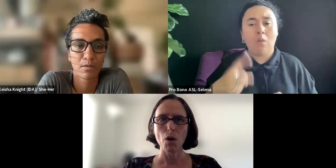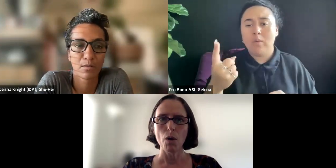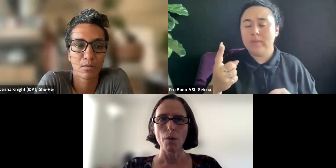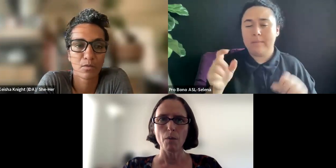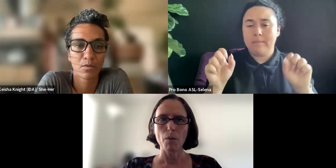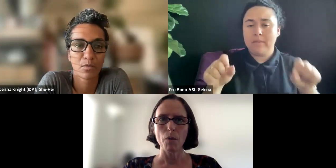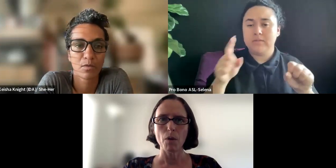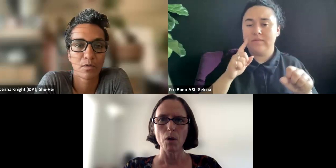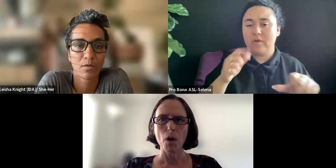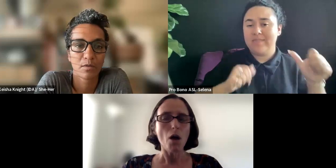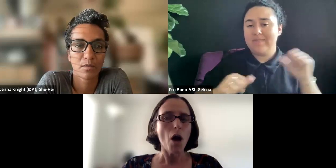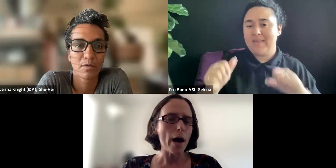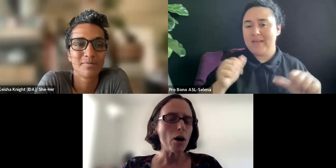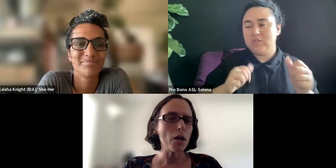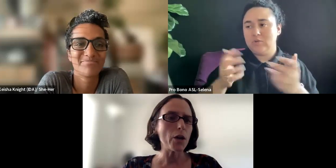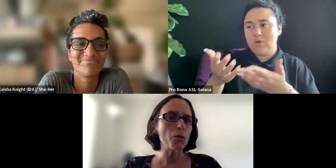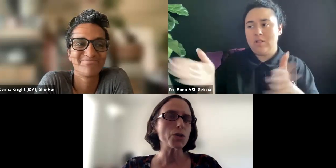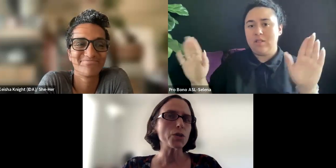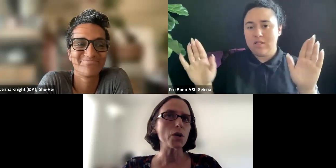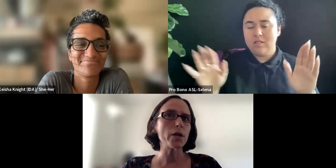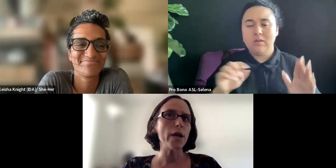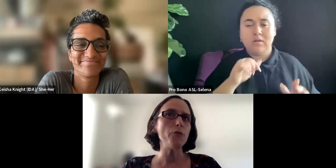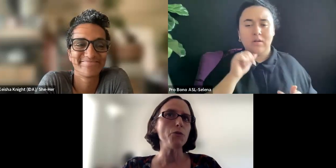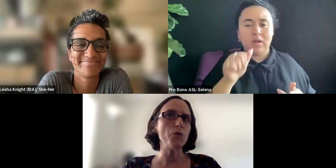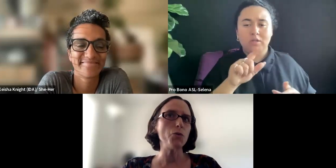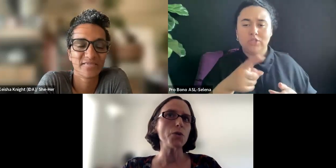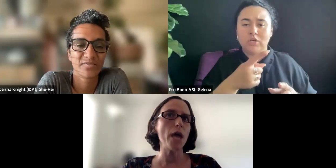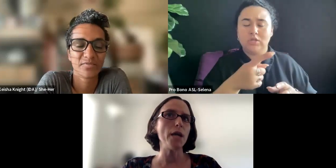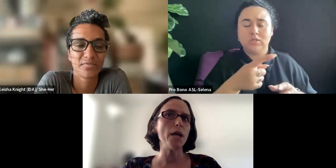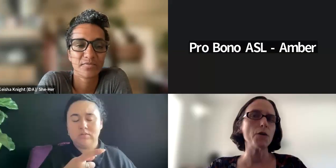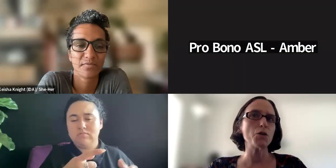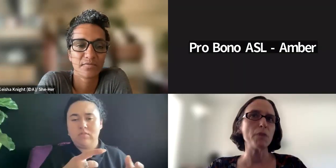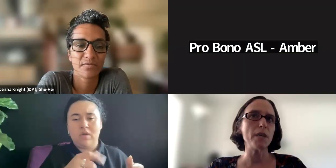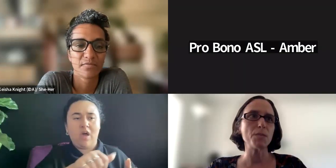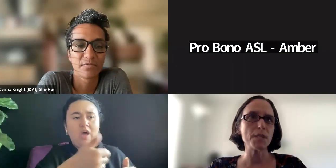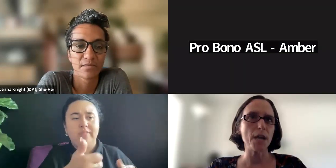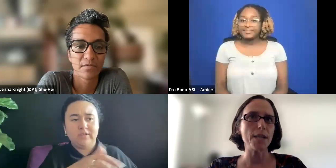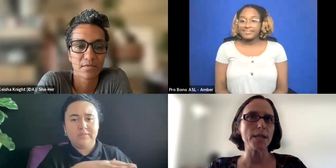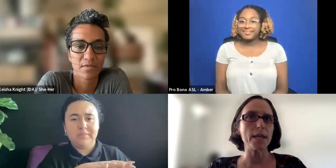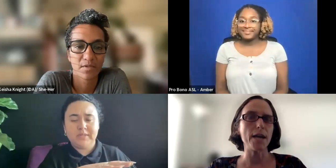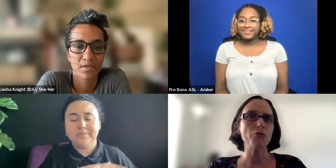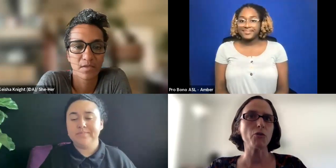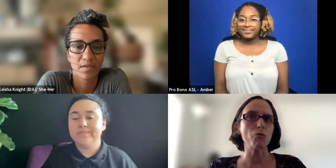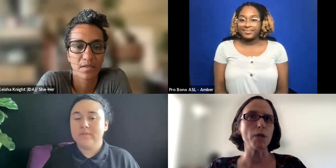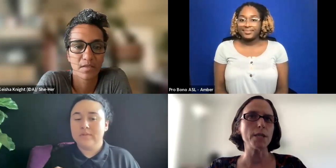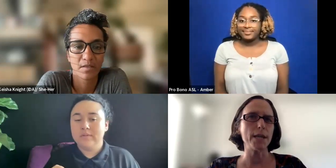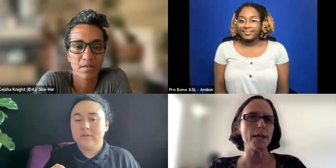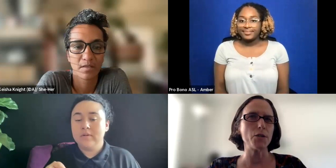IN OTHER WORDS, CAN YOU USE ANY OTHER SPACE BESIDES A THEATRICAL RUN TO GET DISTRIBUTORS